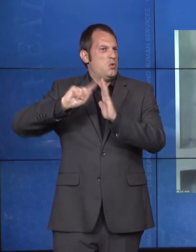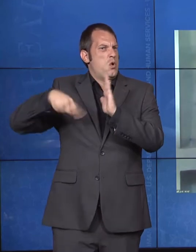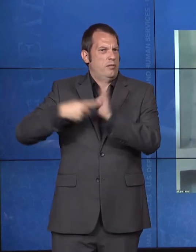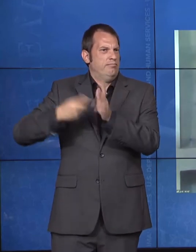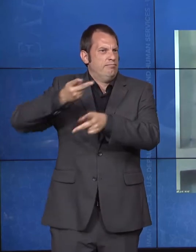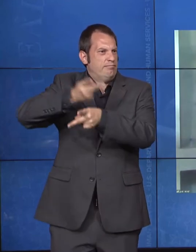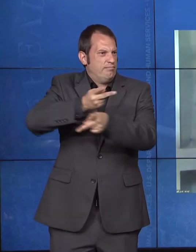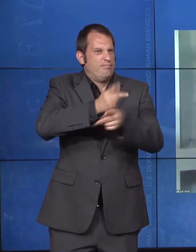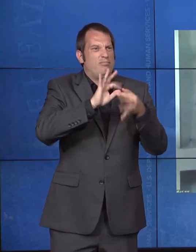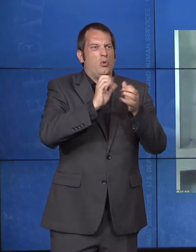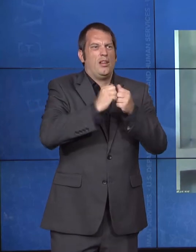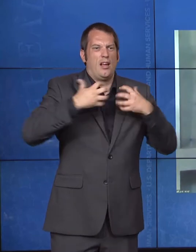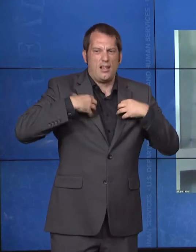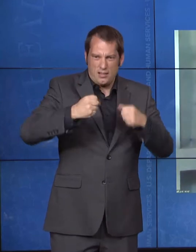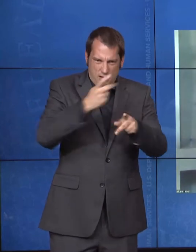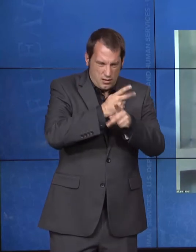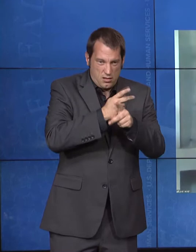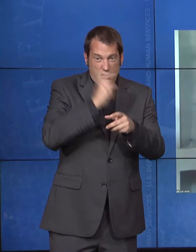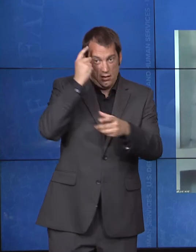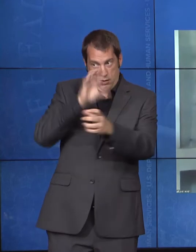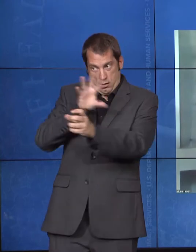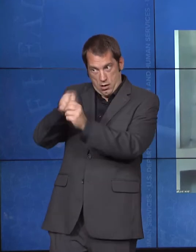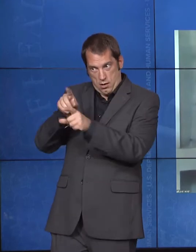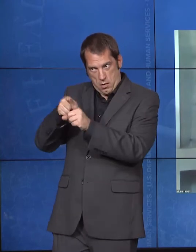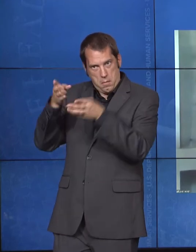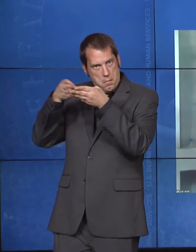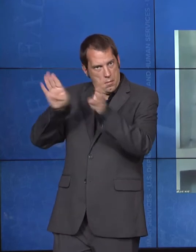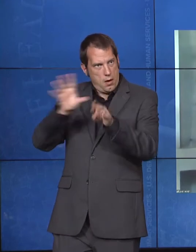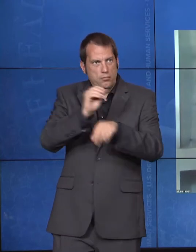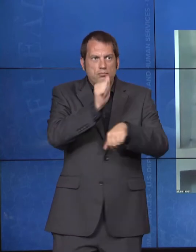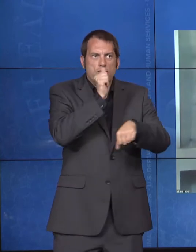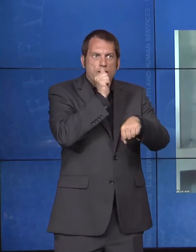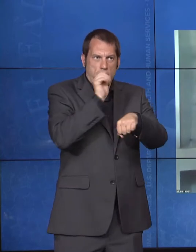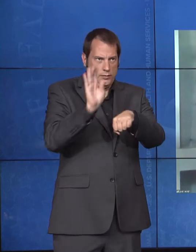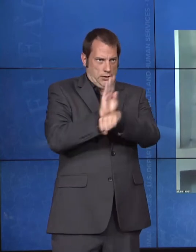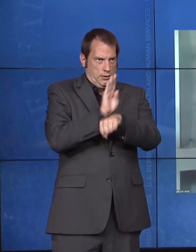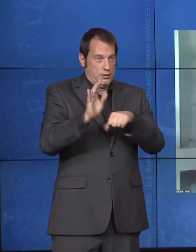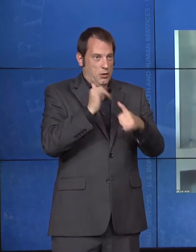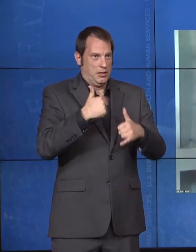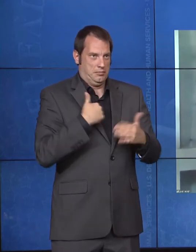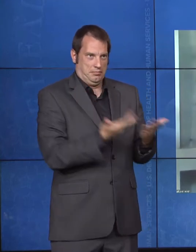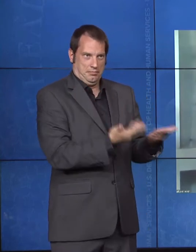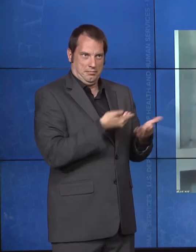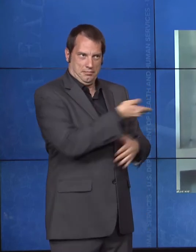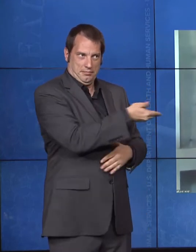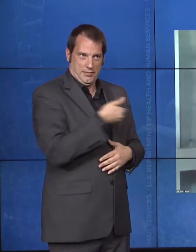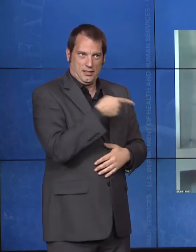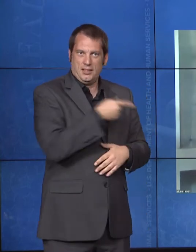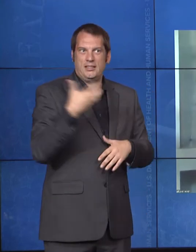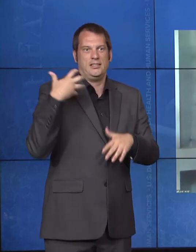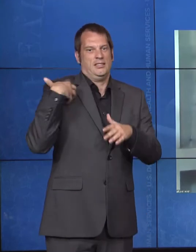to you the 24th United States Secretary of Health and Human Services, Alex Azar.